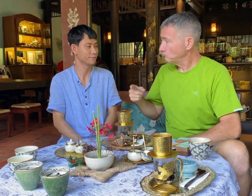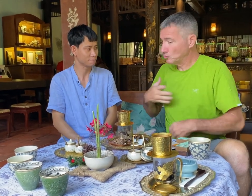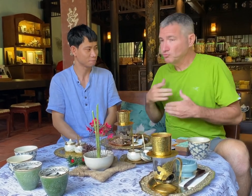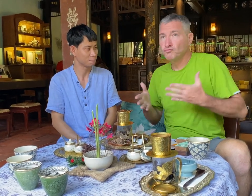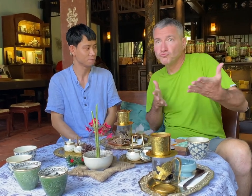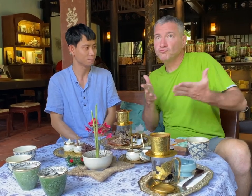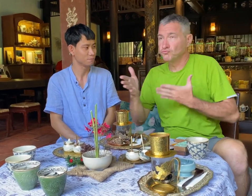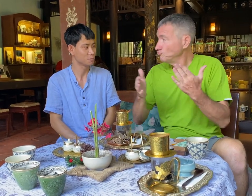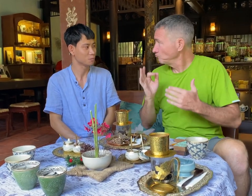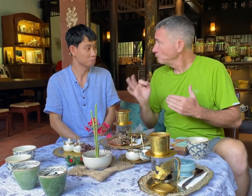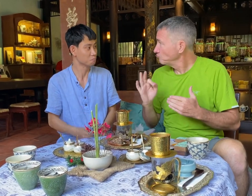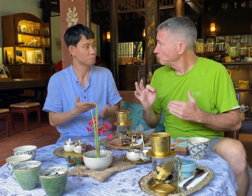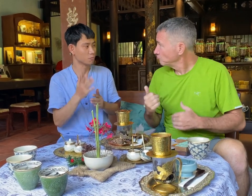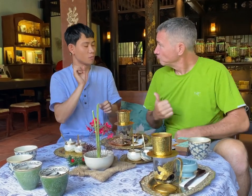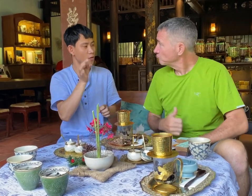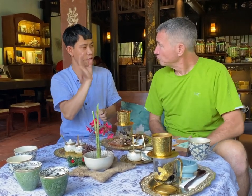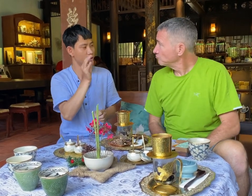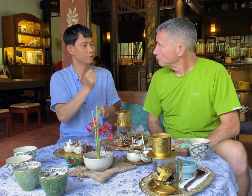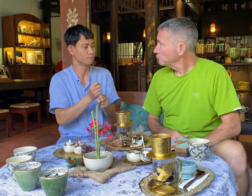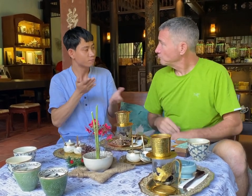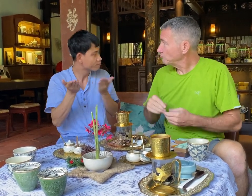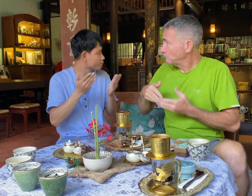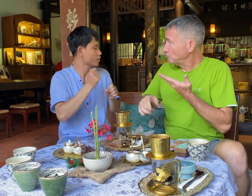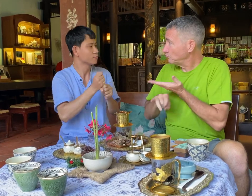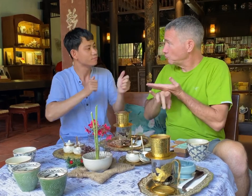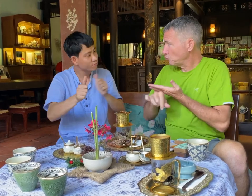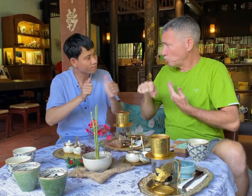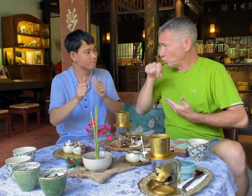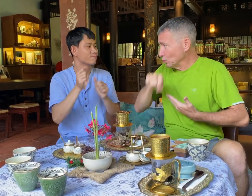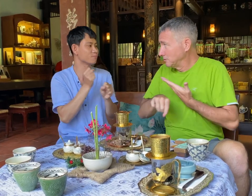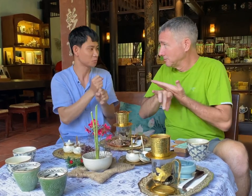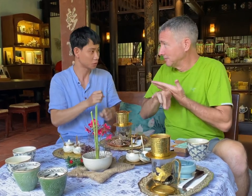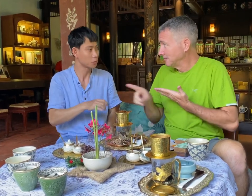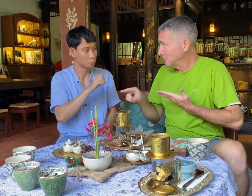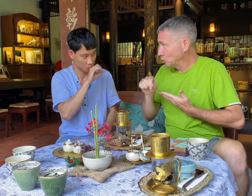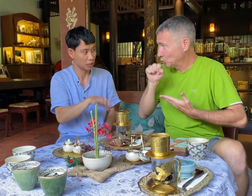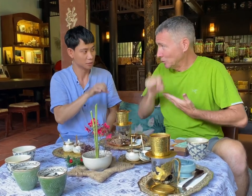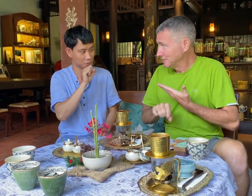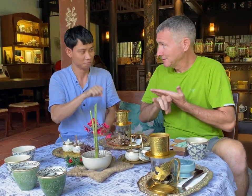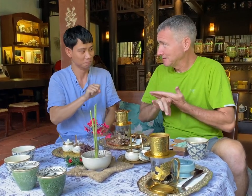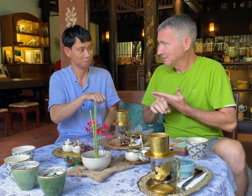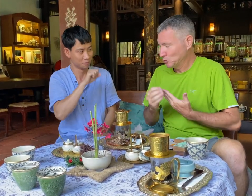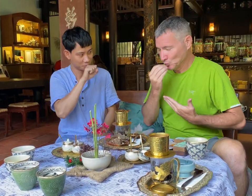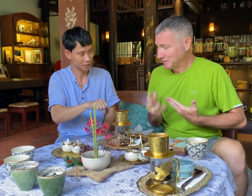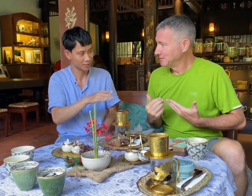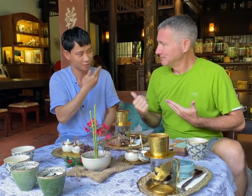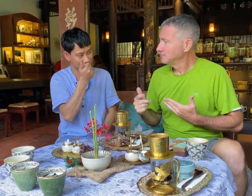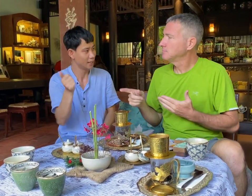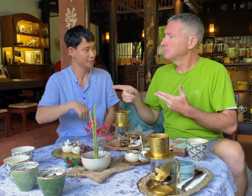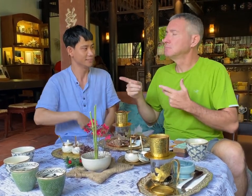You really like serving the customers. Oh yes! I really enjoy doing it. Do you love coffee? I love coffee so much.